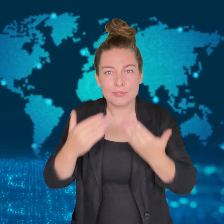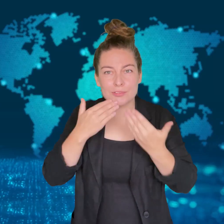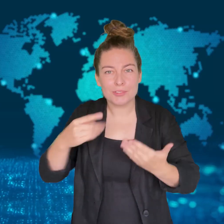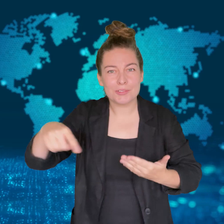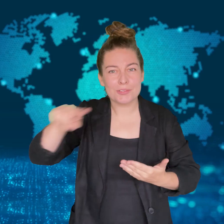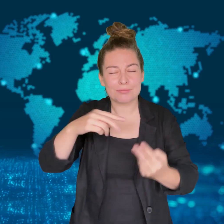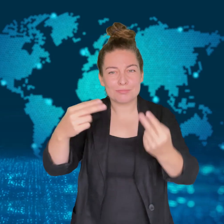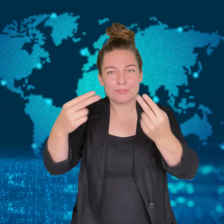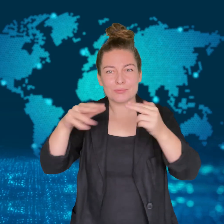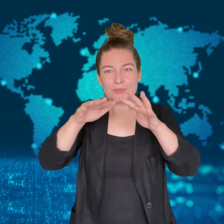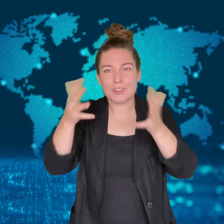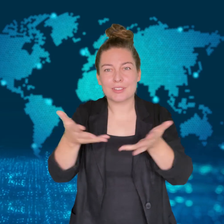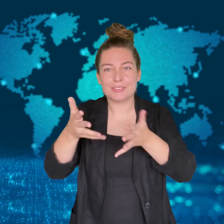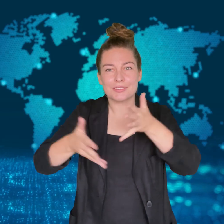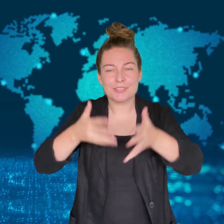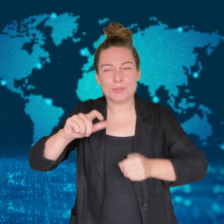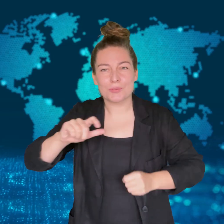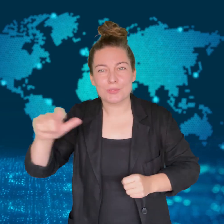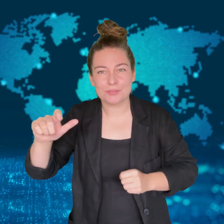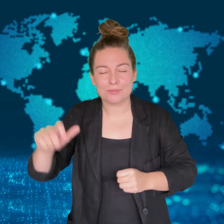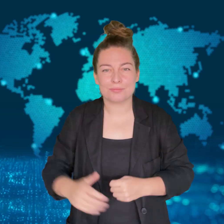Thank you for watching WorldSign Week.